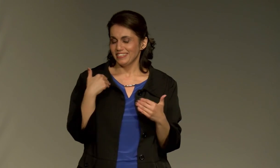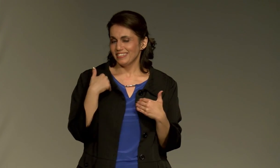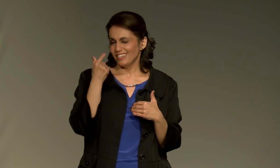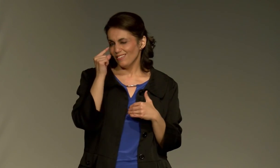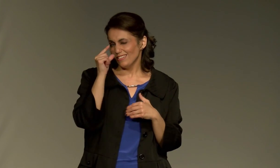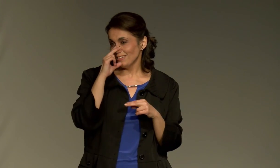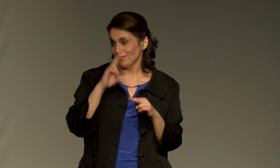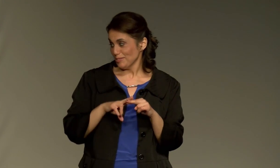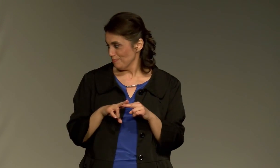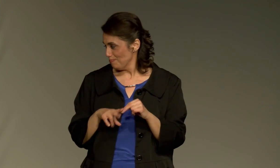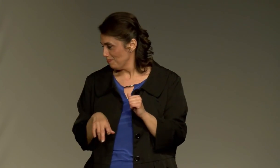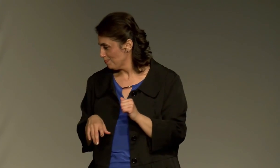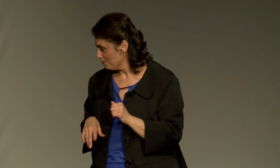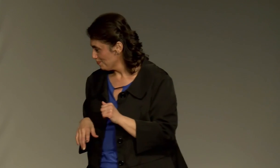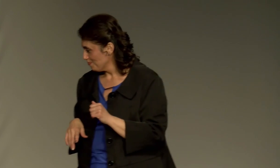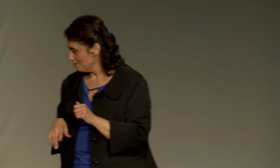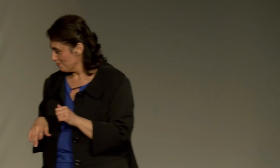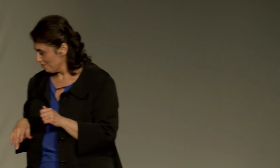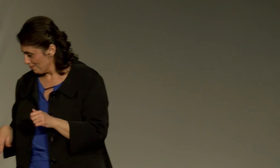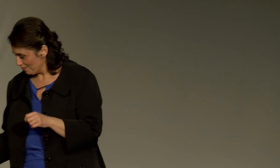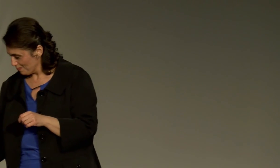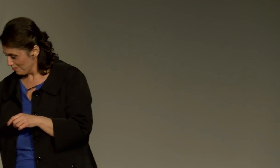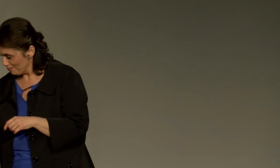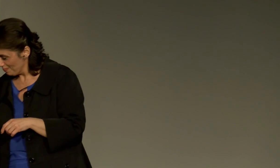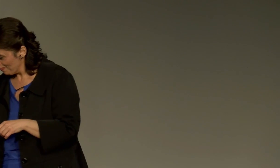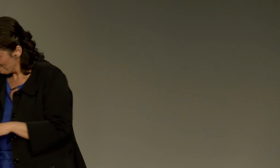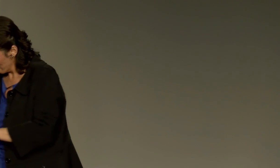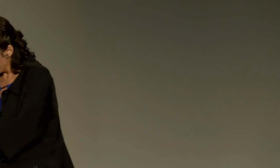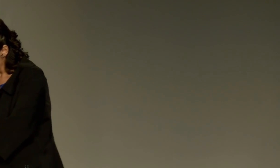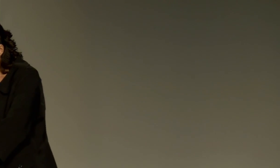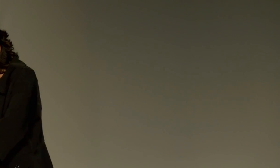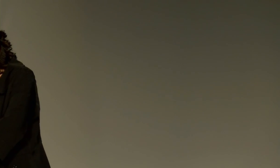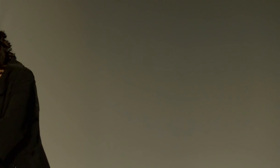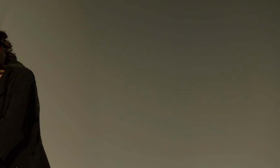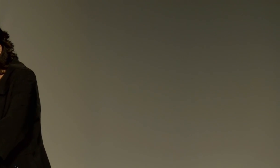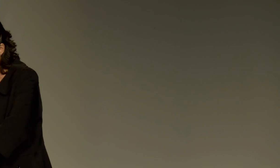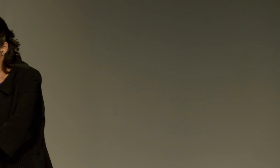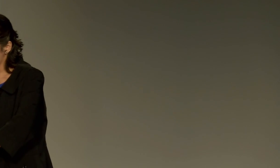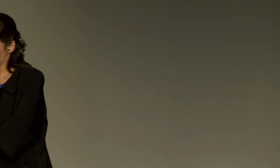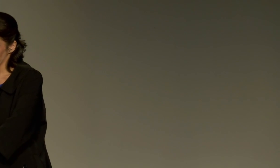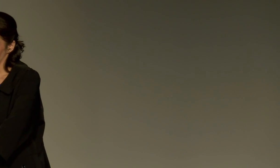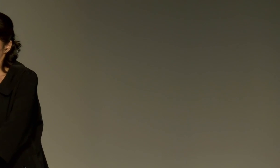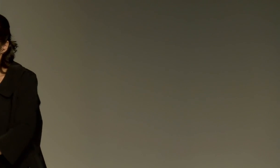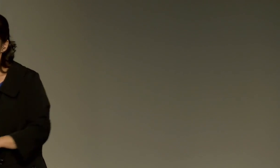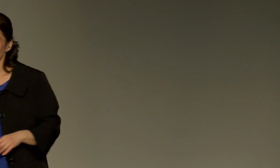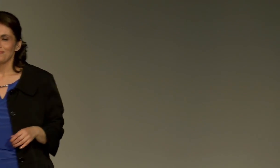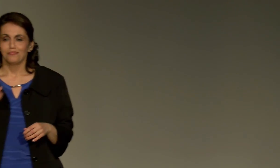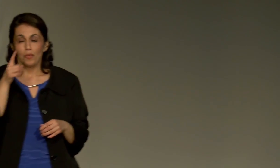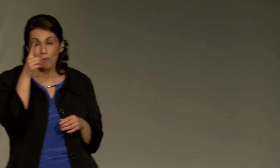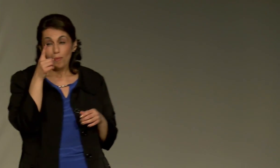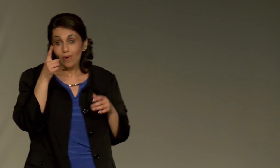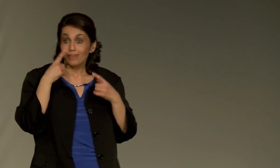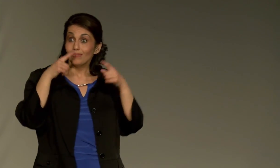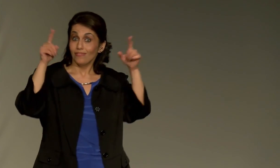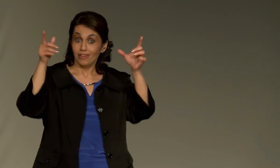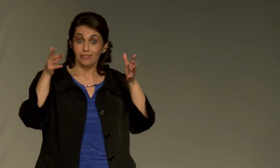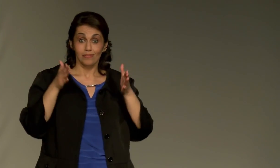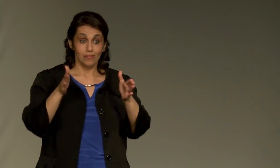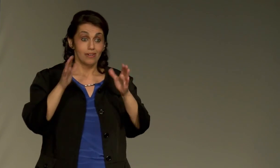So, I don't know who it would be.